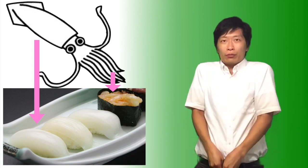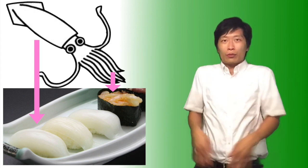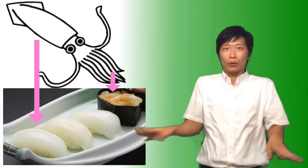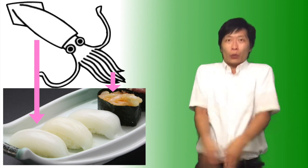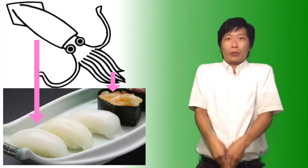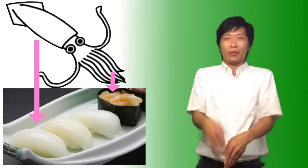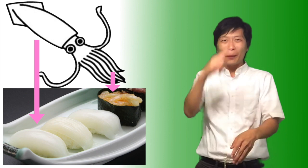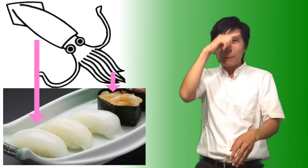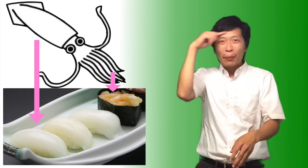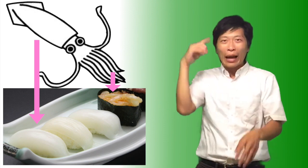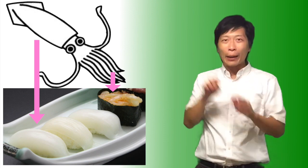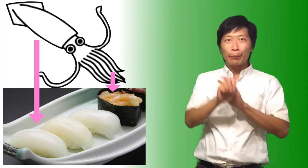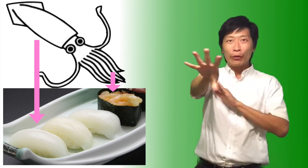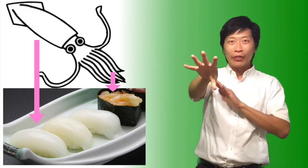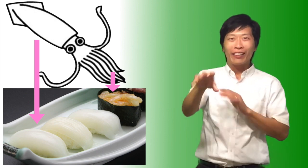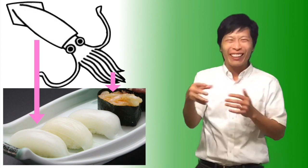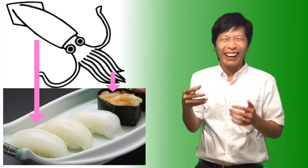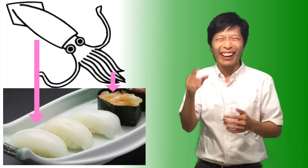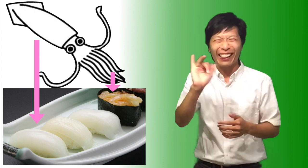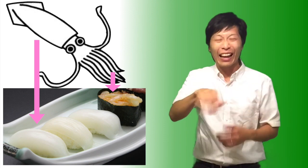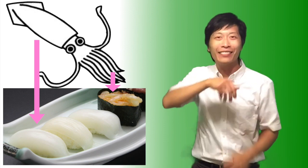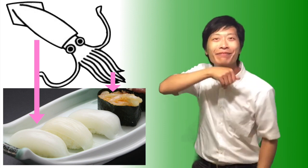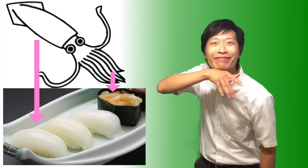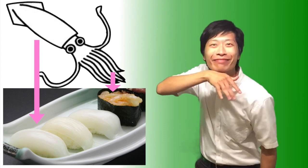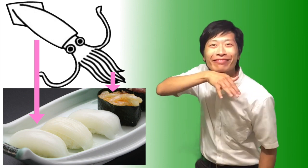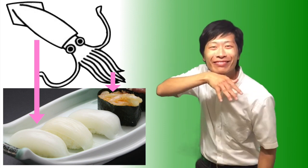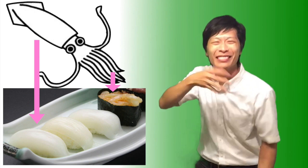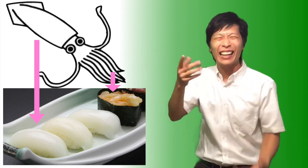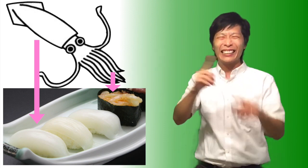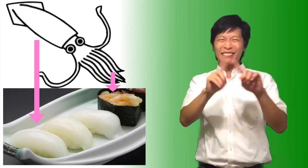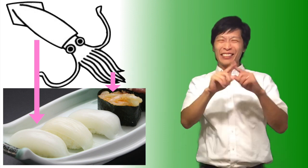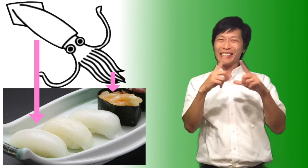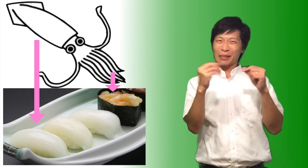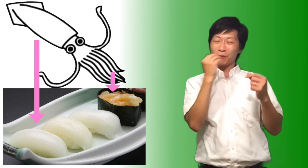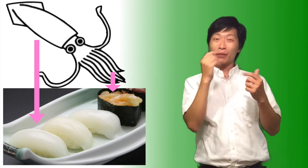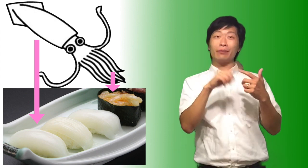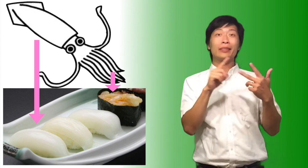Moves with it's arms and can spray black ink Squid = "IKA" (イカ). So many Japanese food.